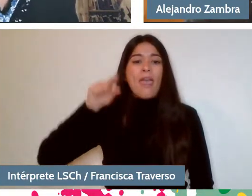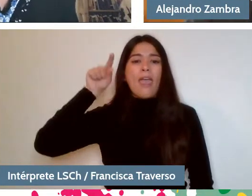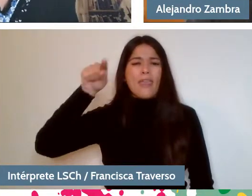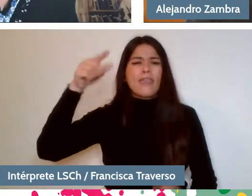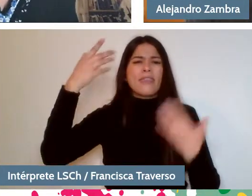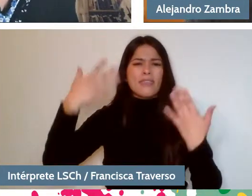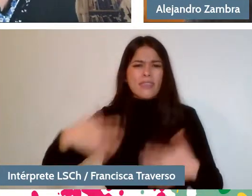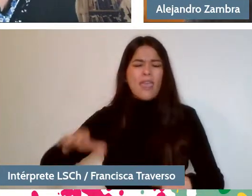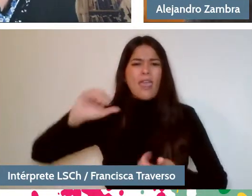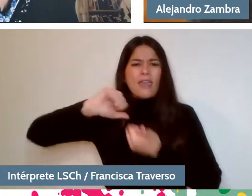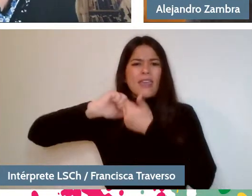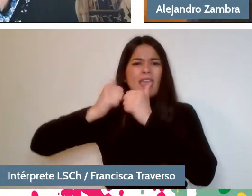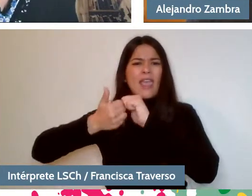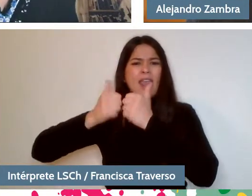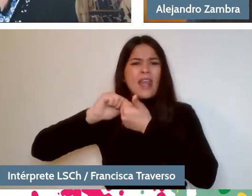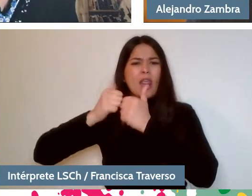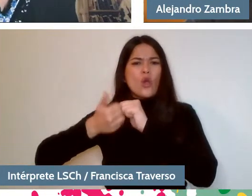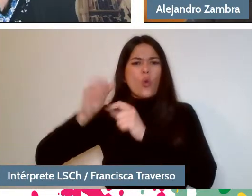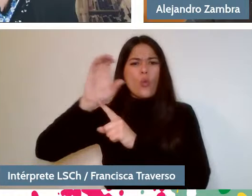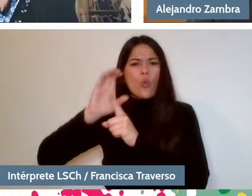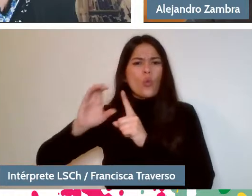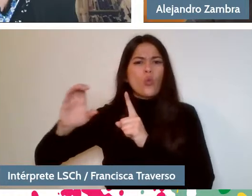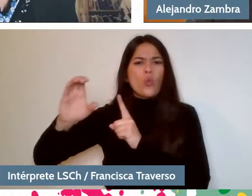The Mapuche poetry began to be read.